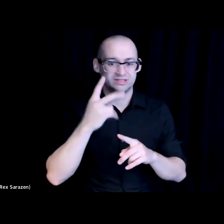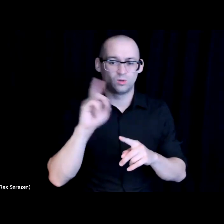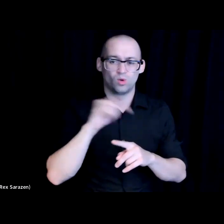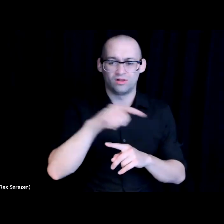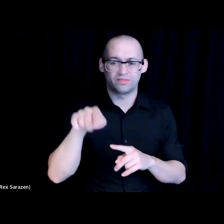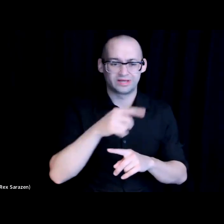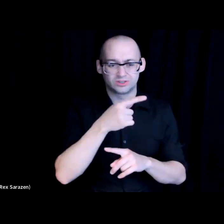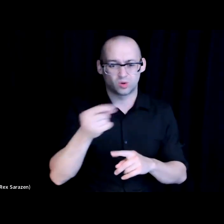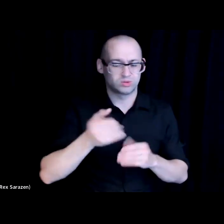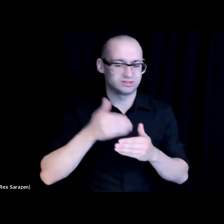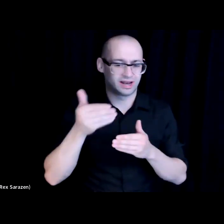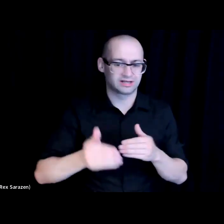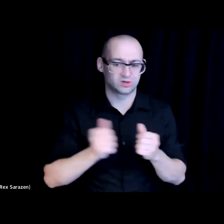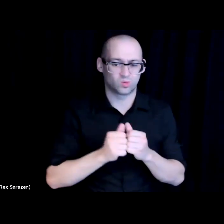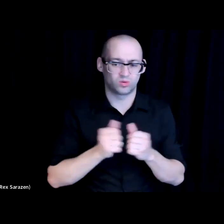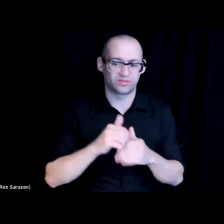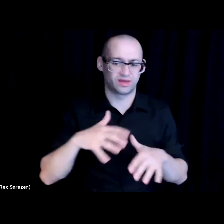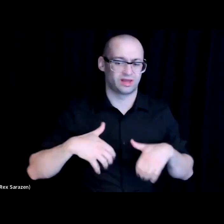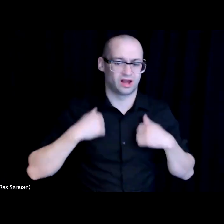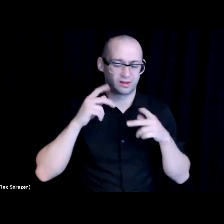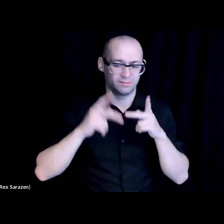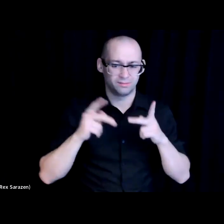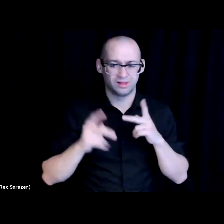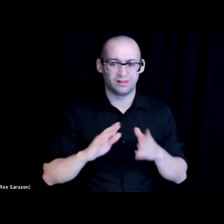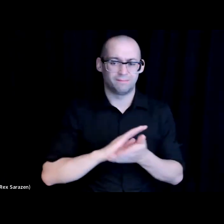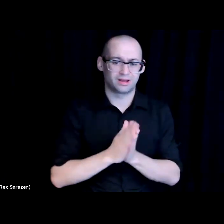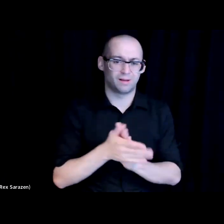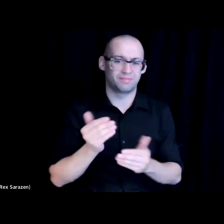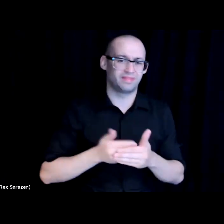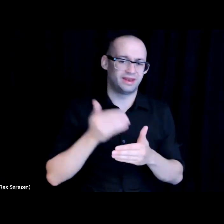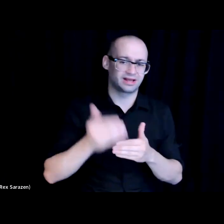Together with young people that are becoming the next pipeline for the tech industry, but